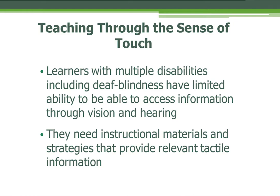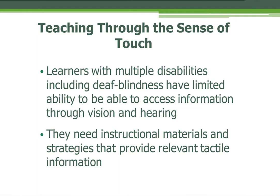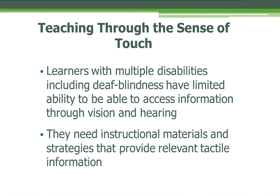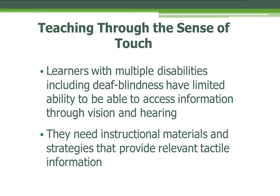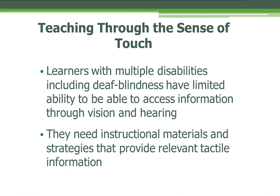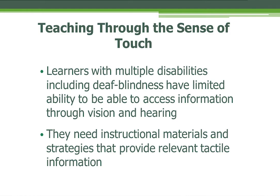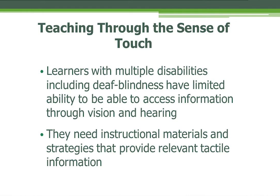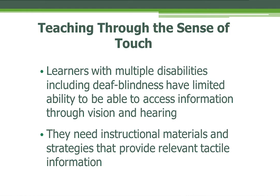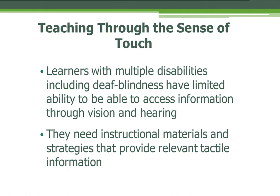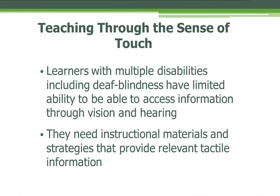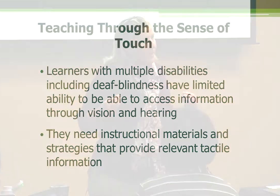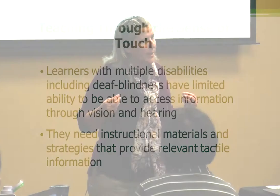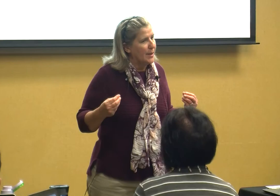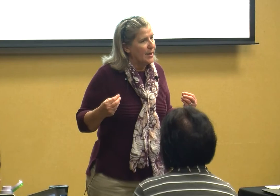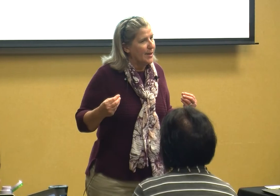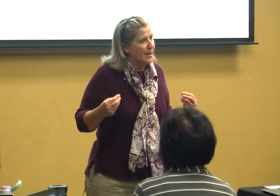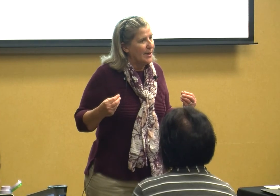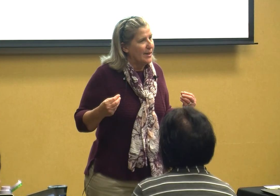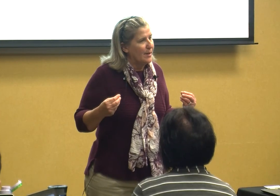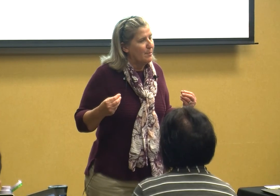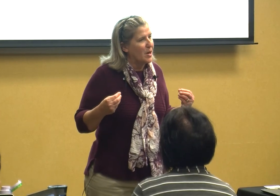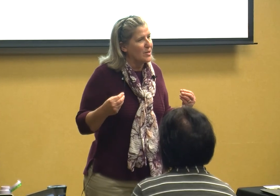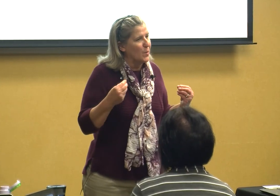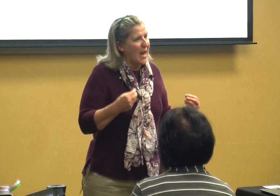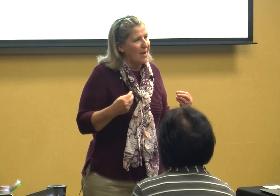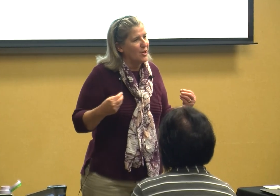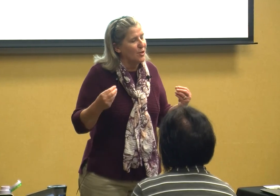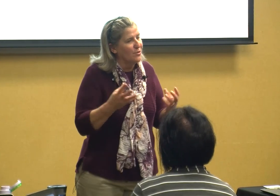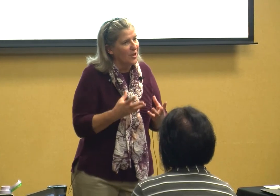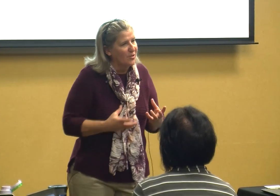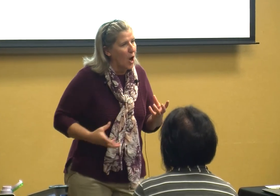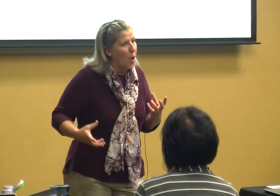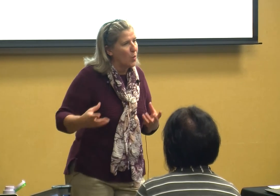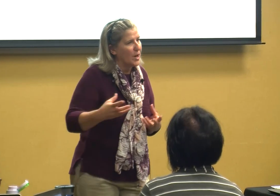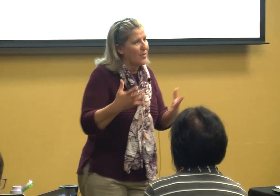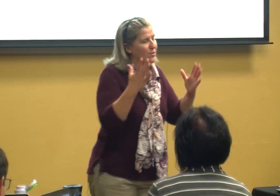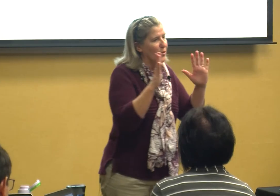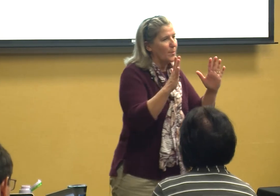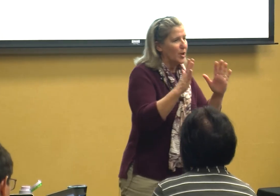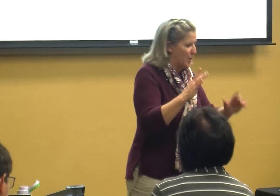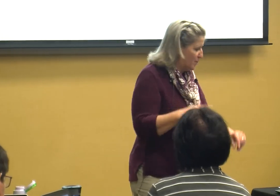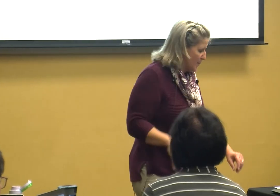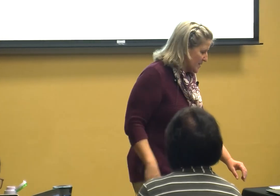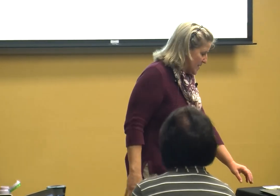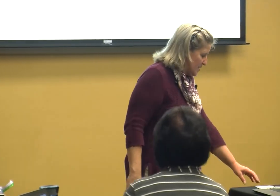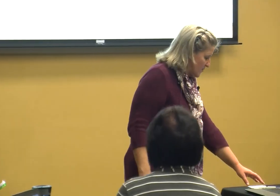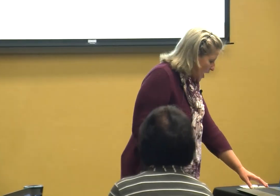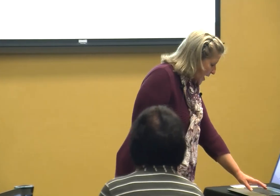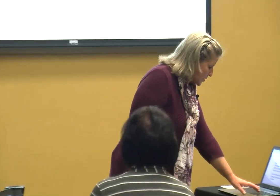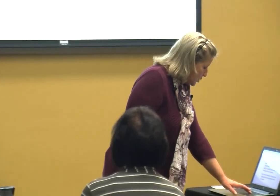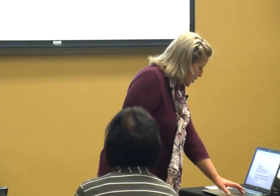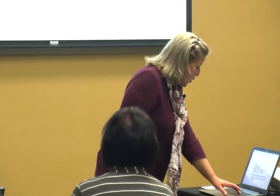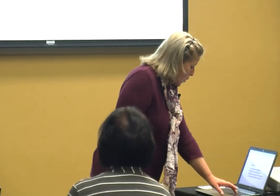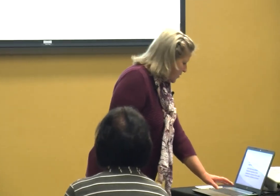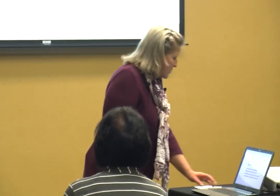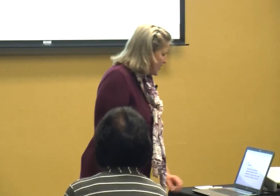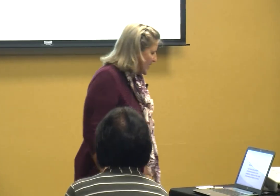day because we have to use just a whole other so I'm going to use my sense of touch or their sense